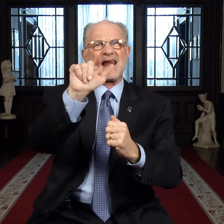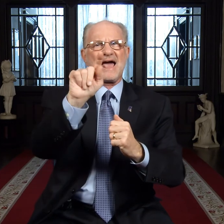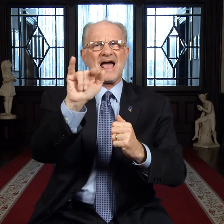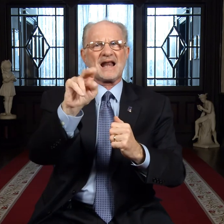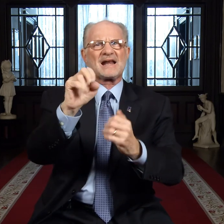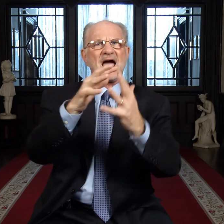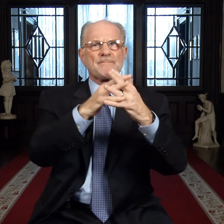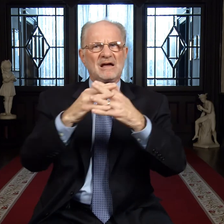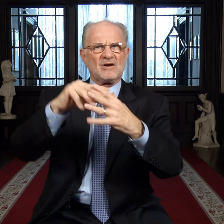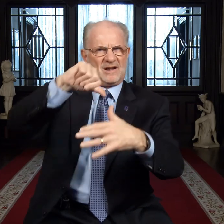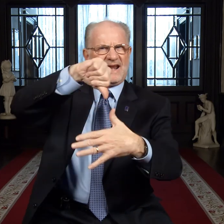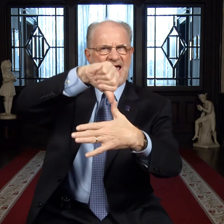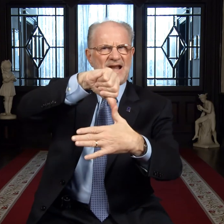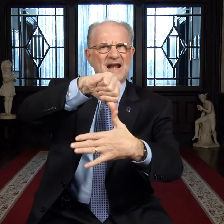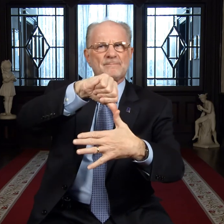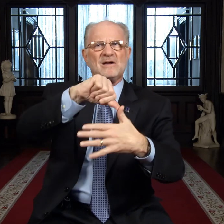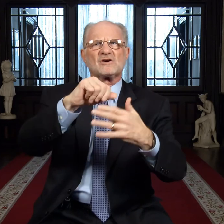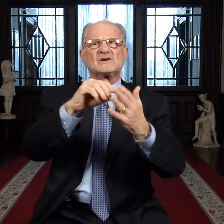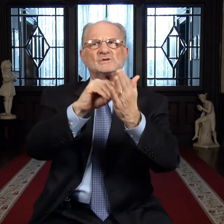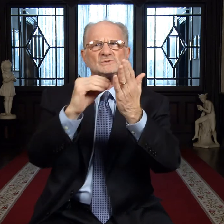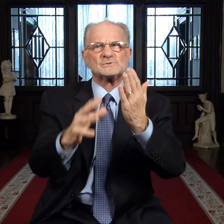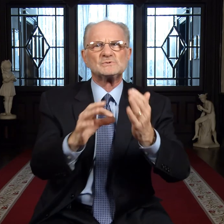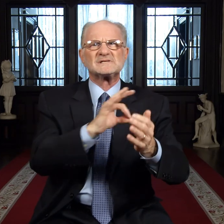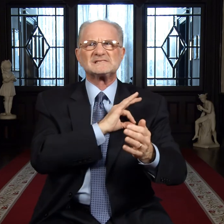Gallaudet Latin American students, faculty and staff